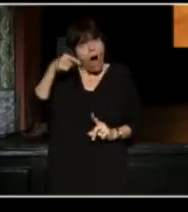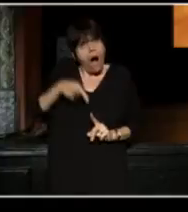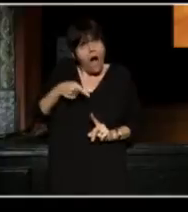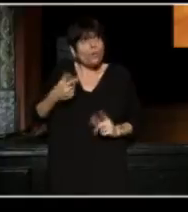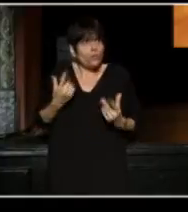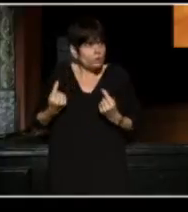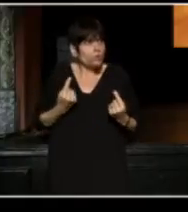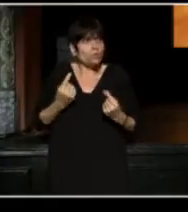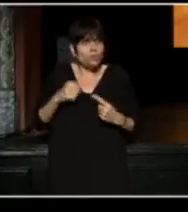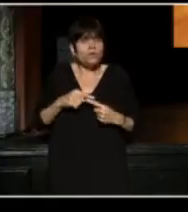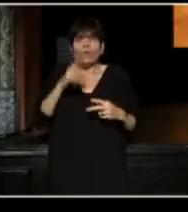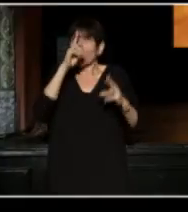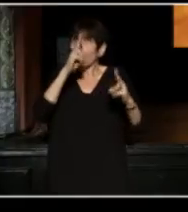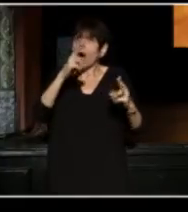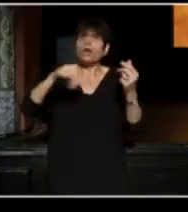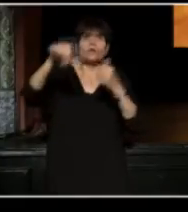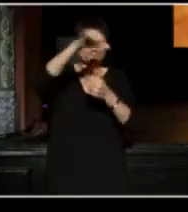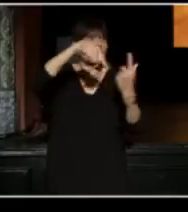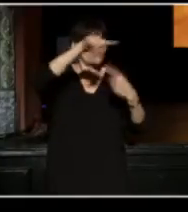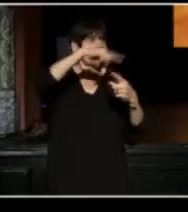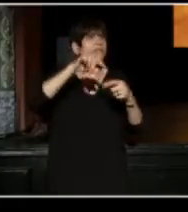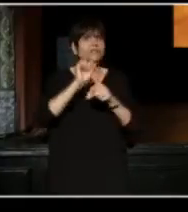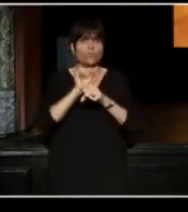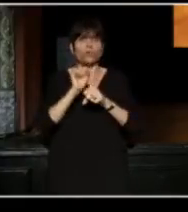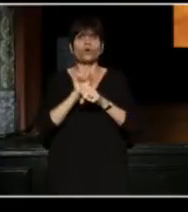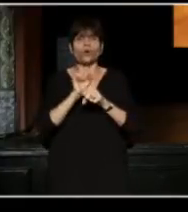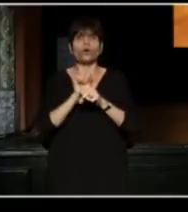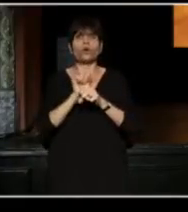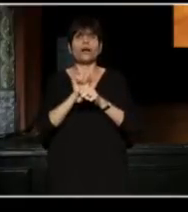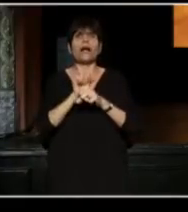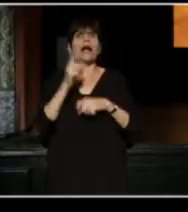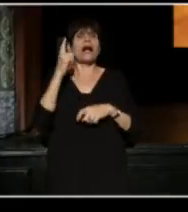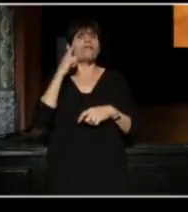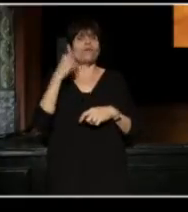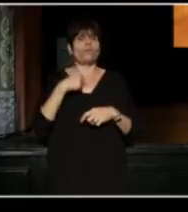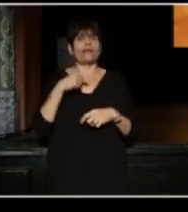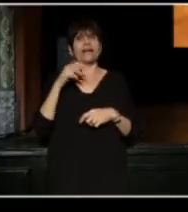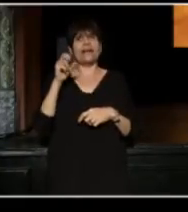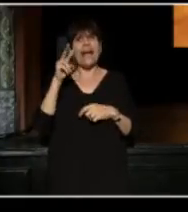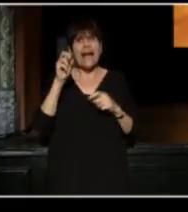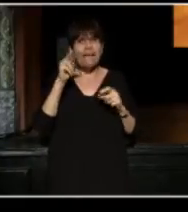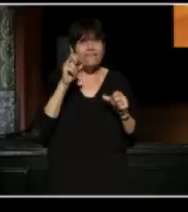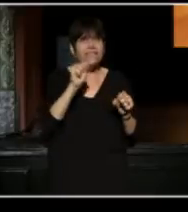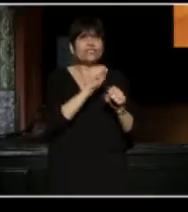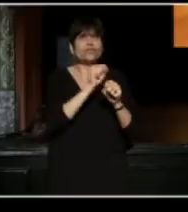We honor each other in this work. And for me, Evans' work and every member of that company